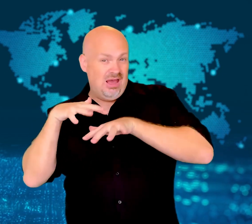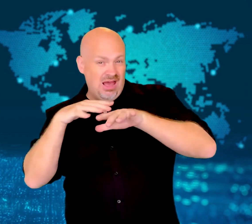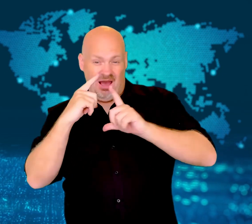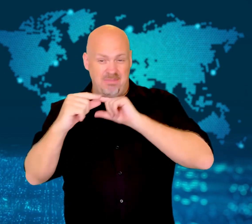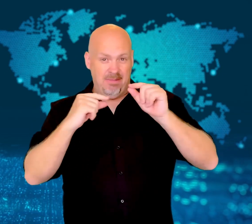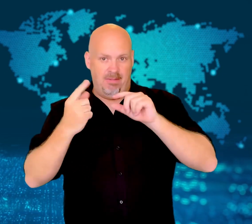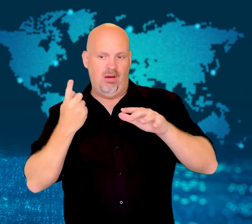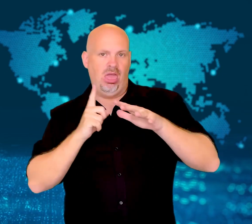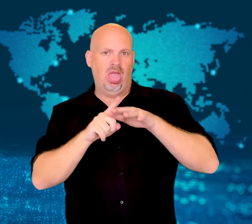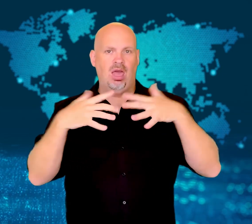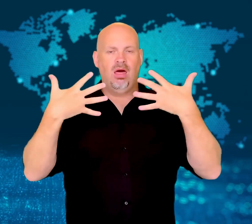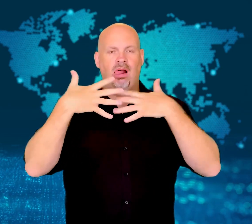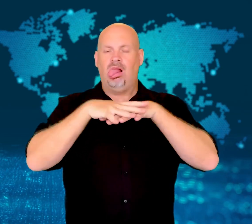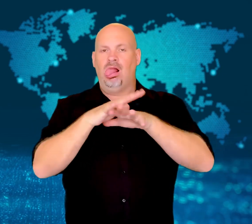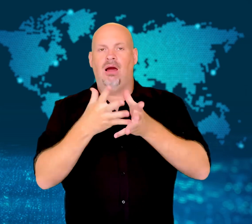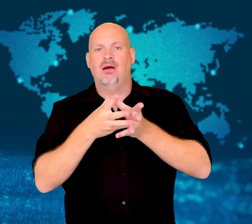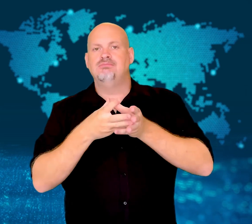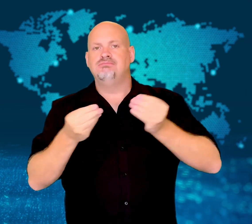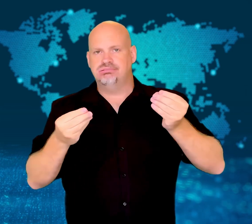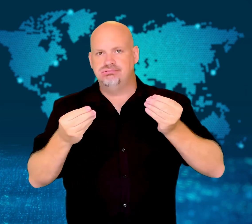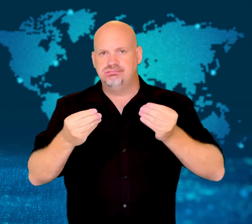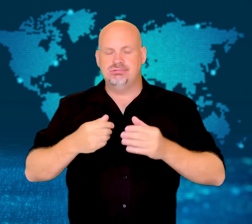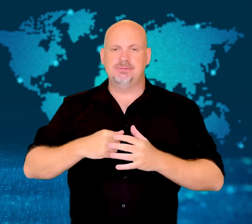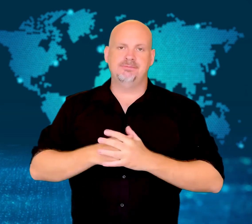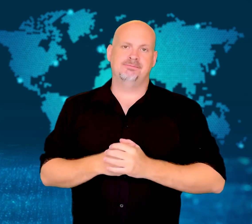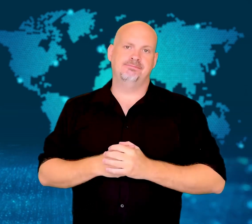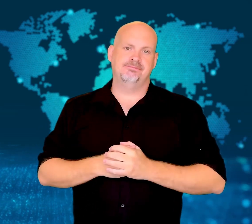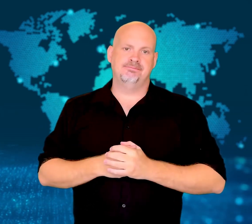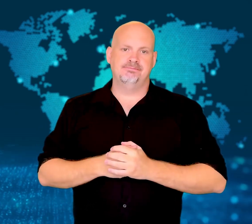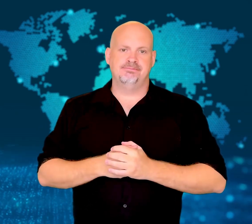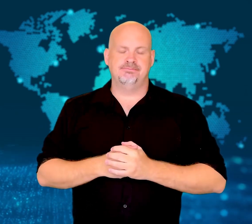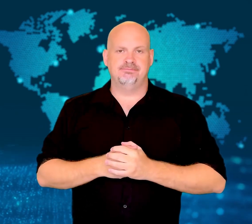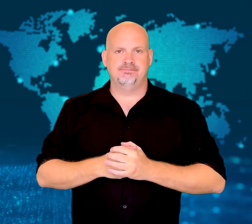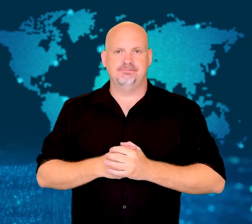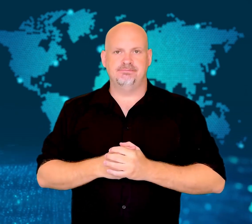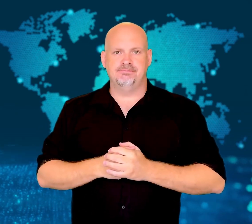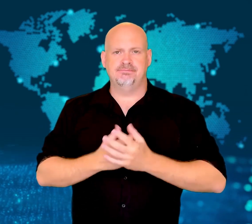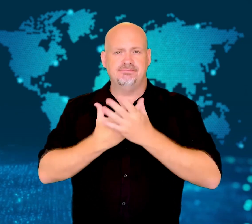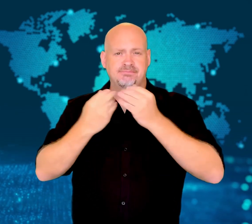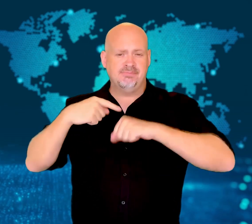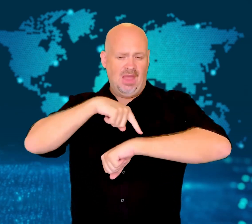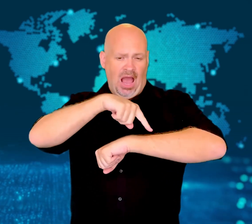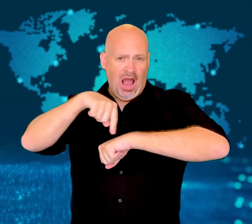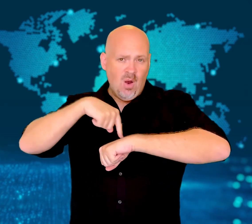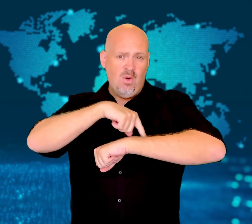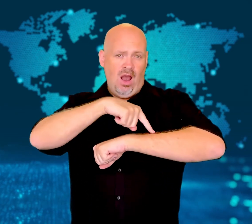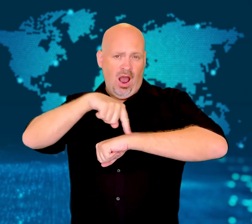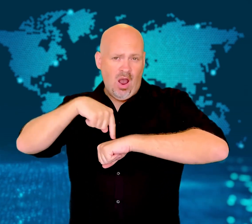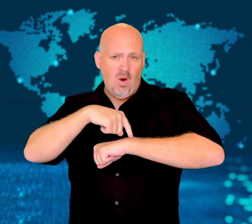and his distinguishing tattoos to blend in with the fleeing crowd